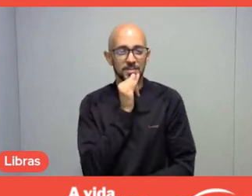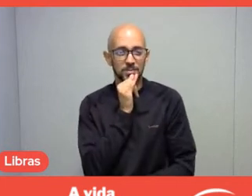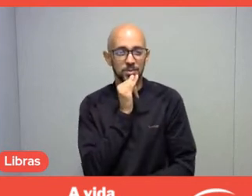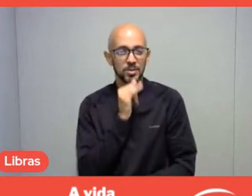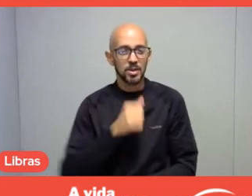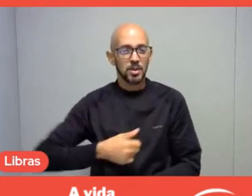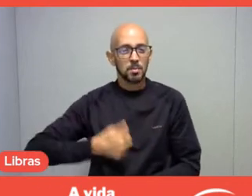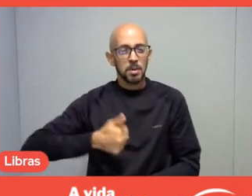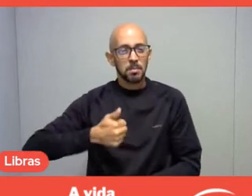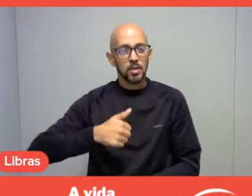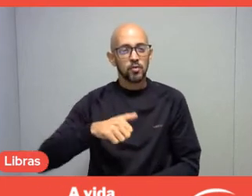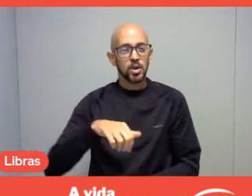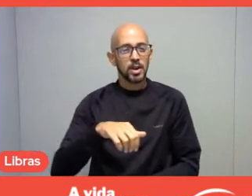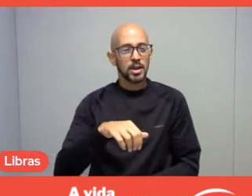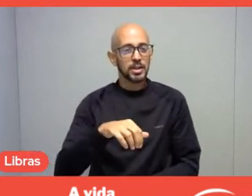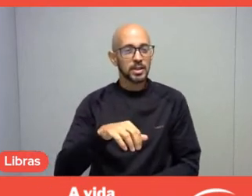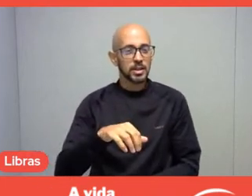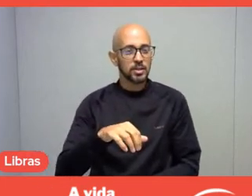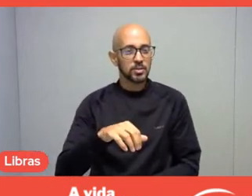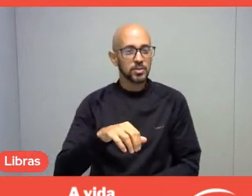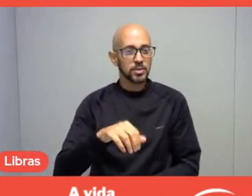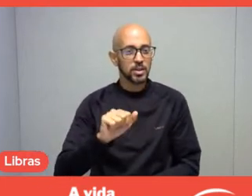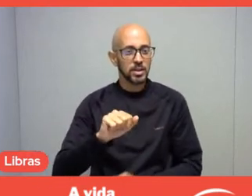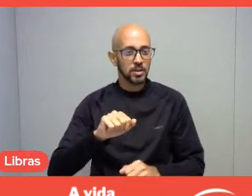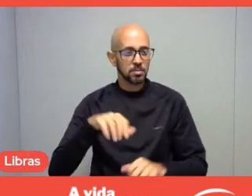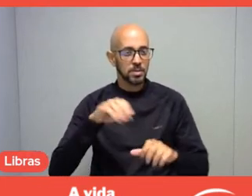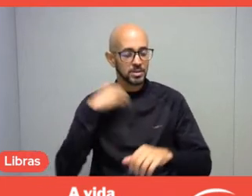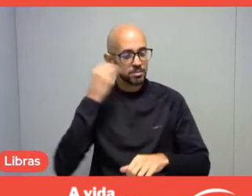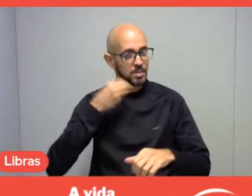which was an experience we had at the 2018 World Leisure Congress.